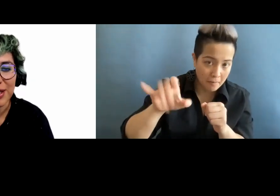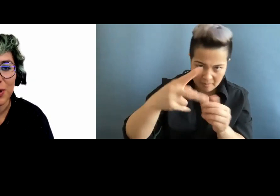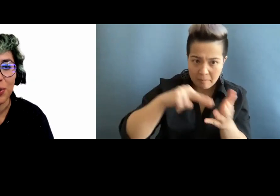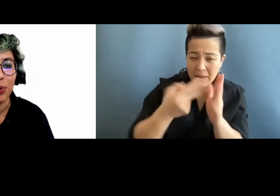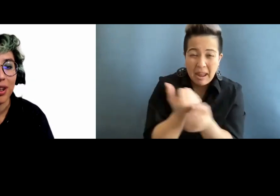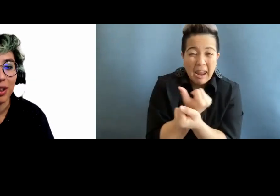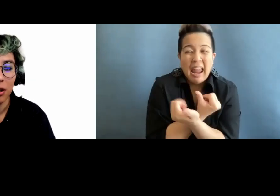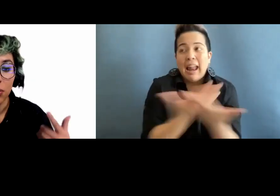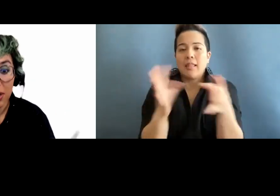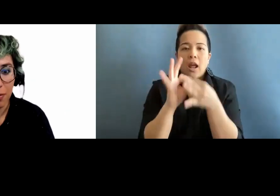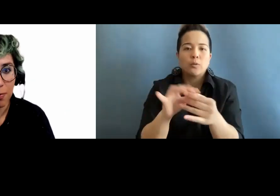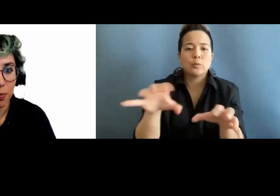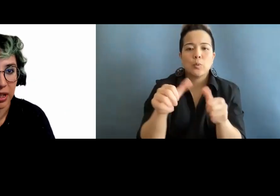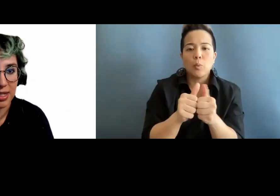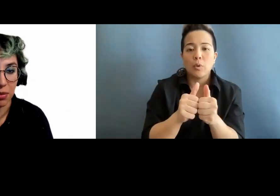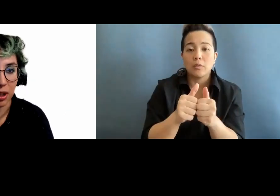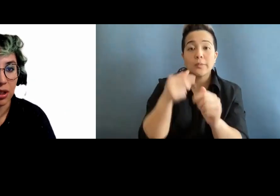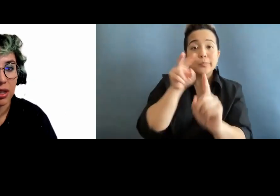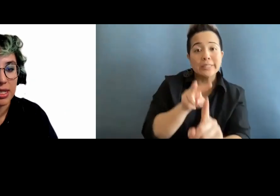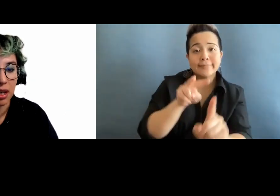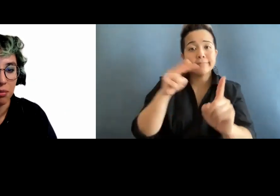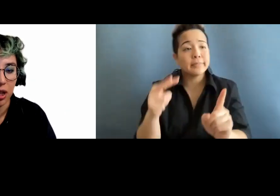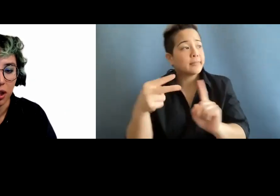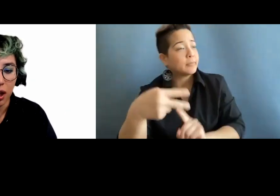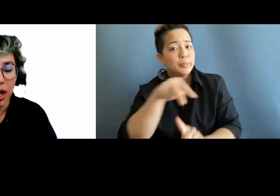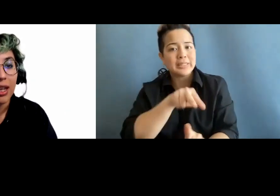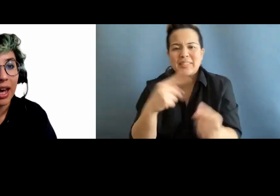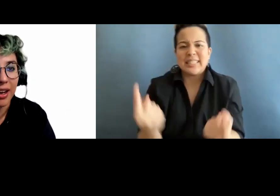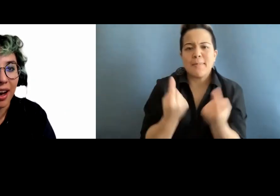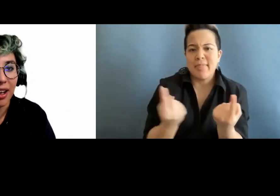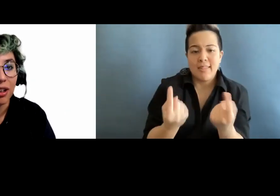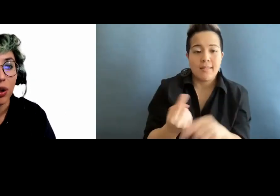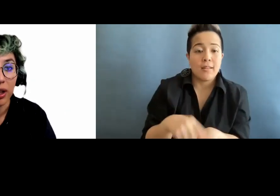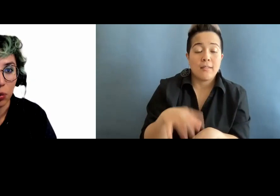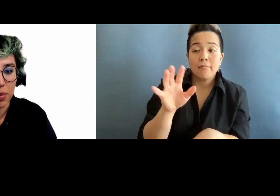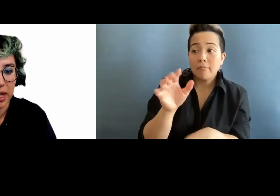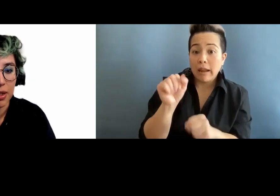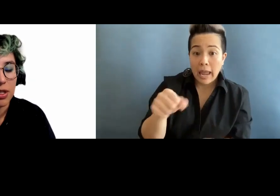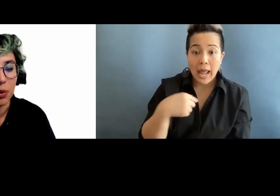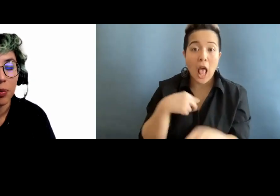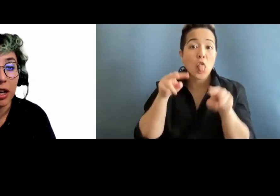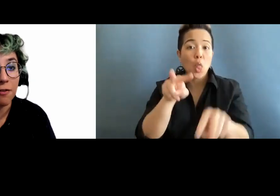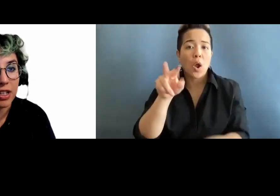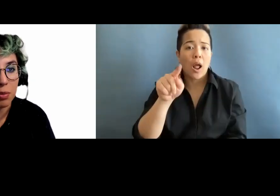to do with perceiving something. This could be can I look at the website? So it affects